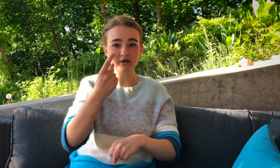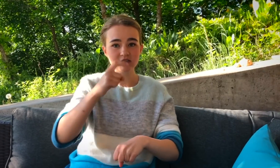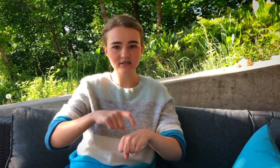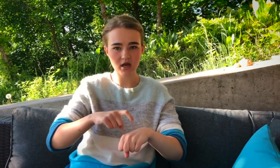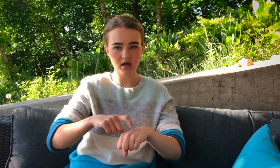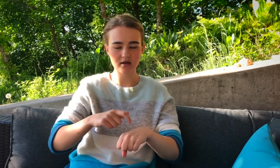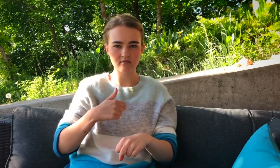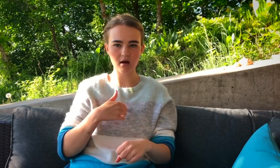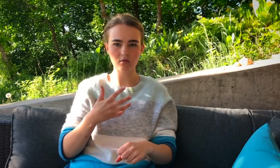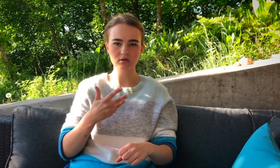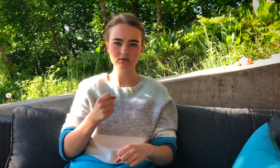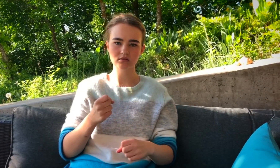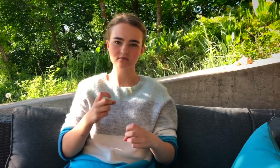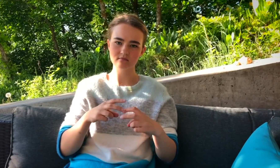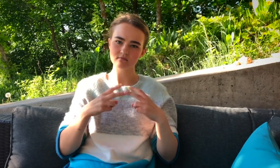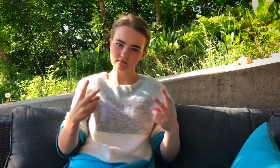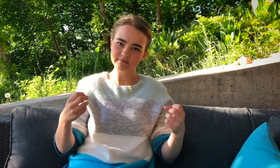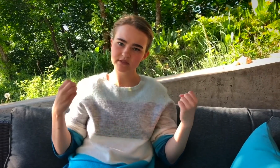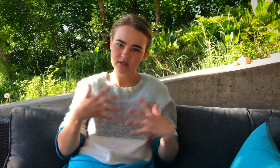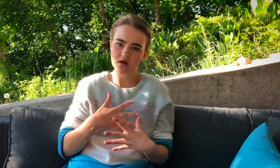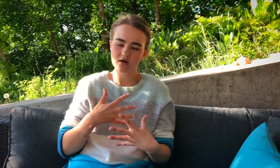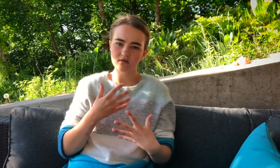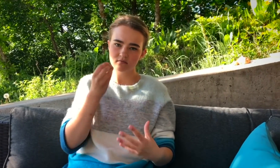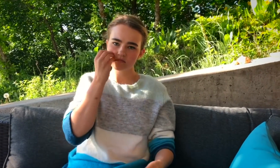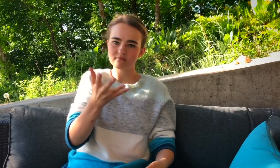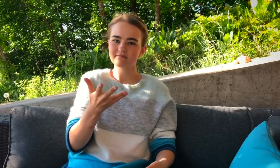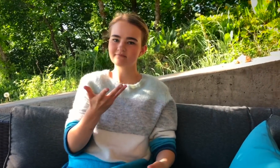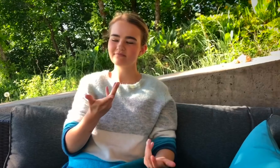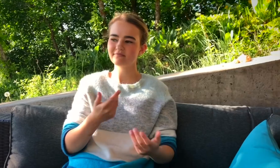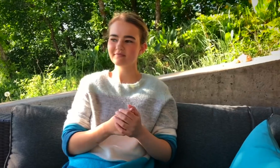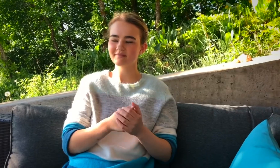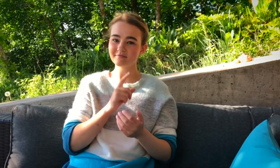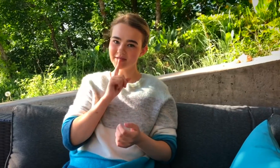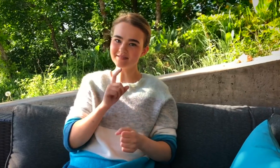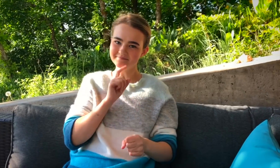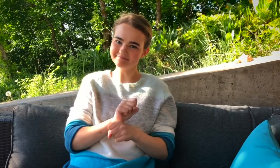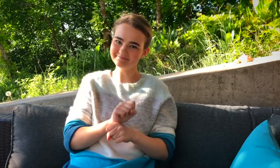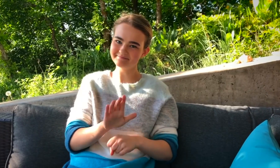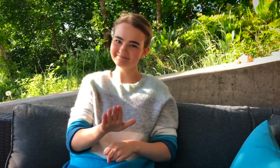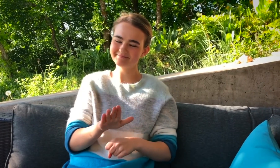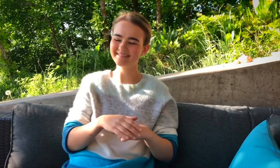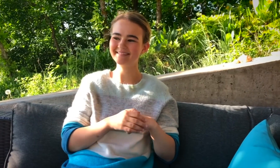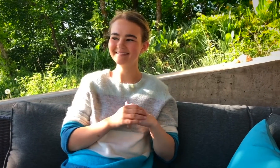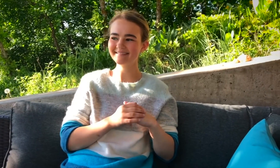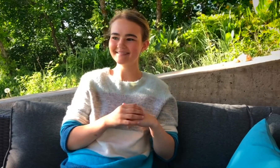WHEN I WENT ON A MOVIE SET FOR THE FIRST TIME, I WAS REALLY SCARED, LIKE REALLY SCARED.